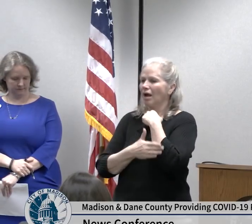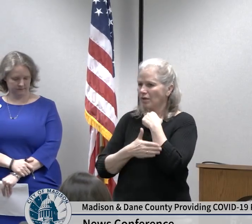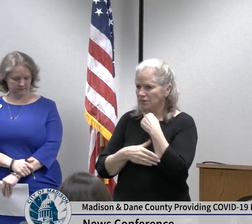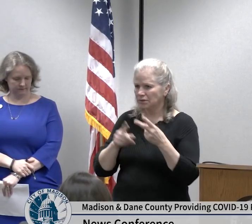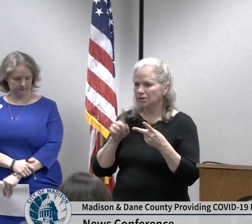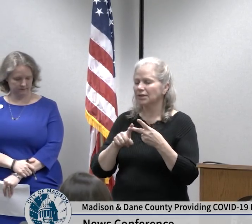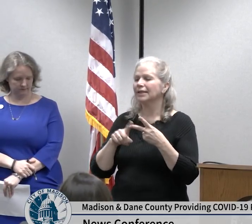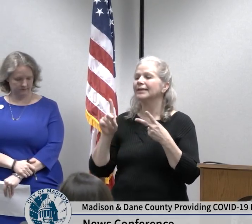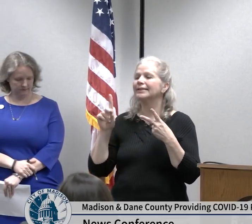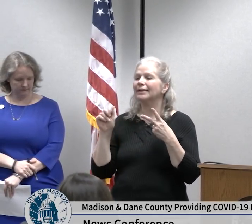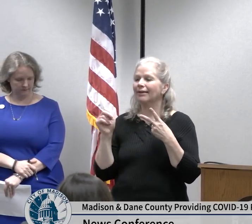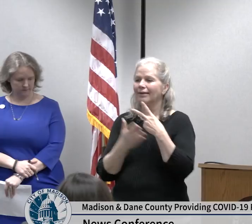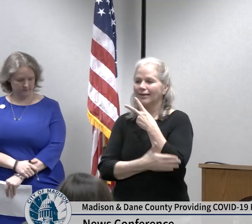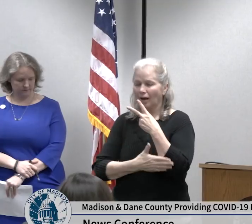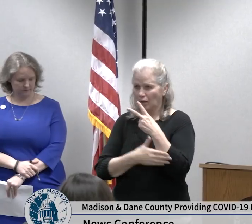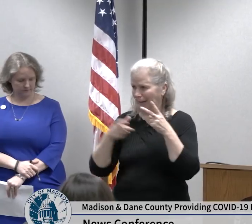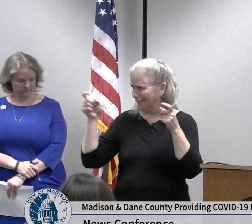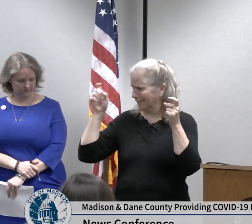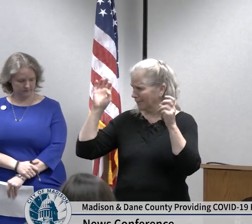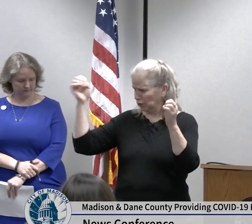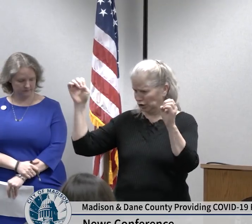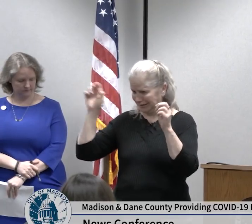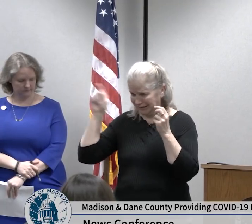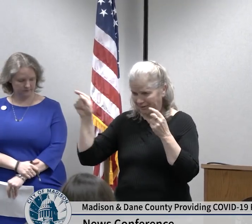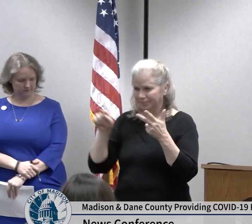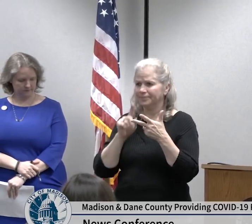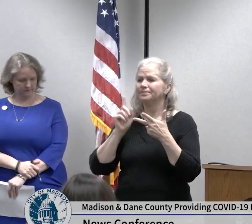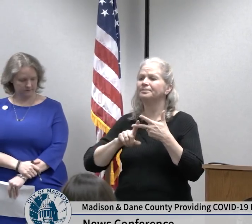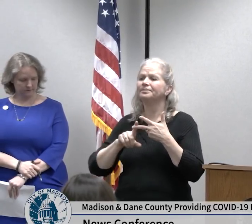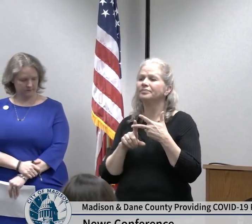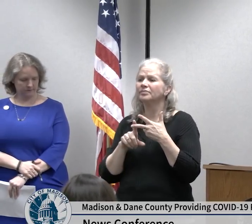Administration along with 911 the Sheriff's Office have all been working